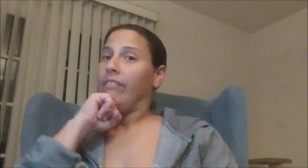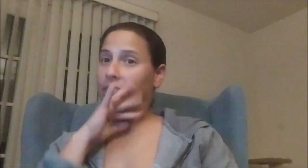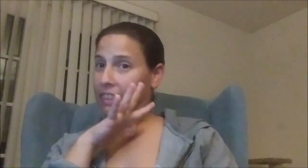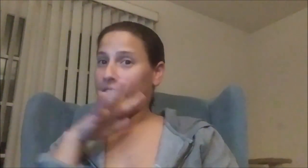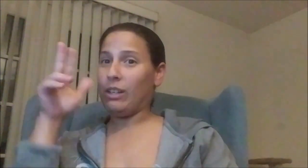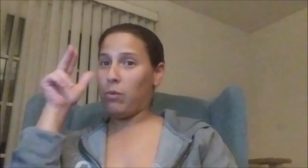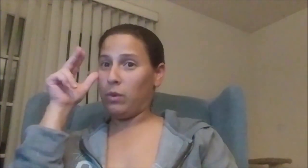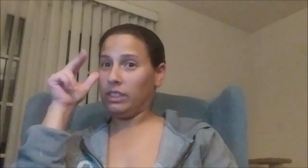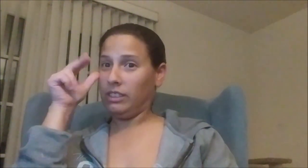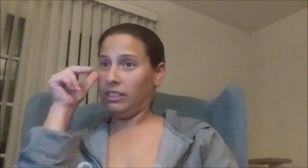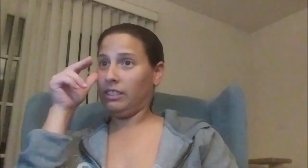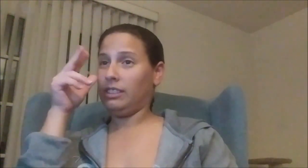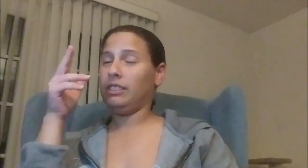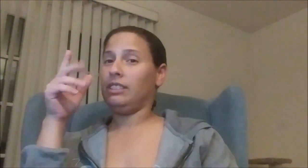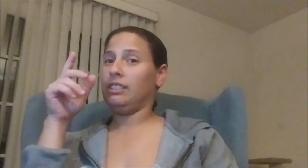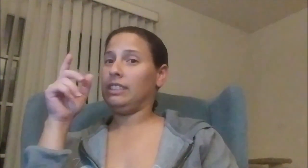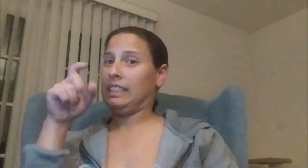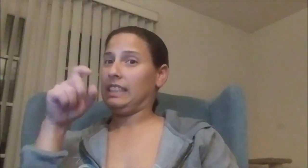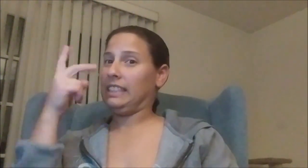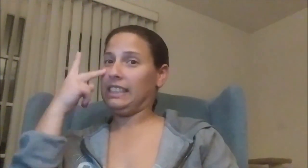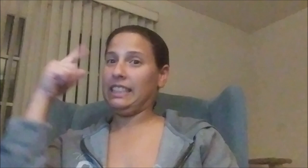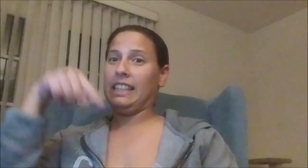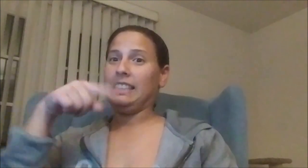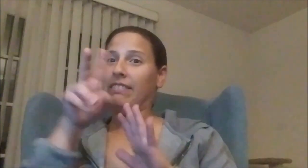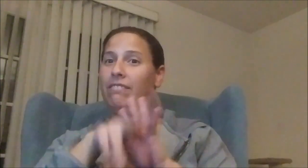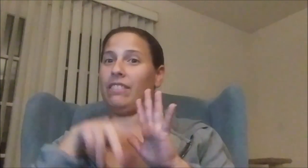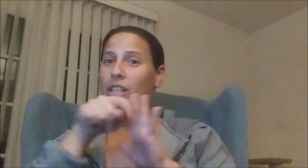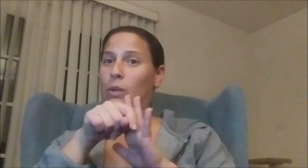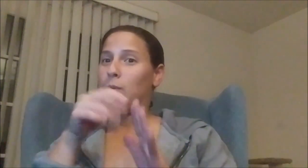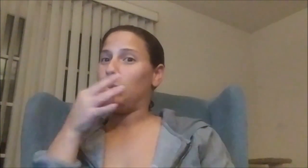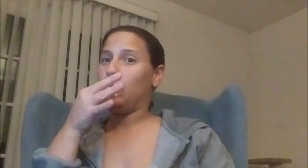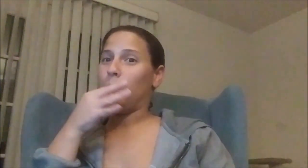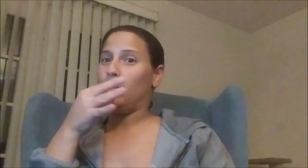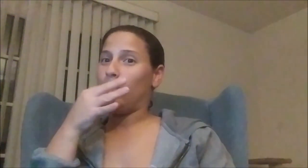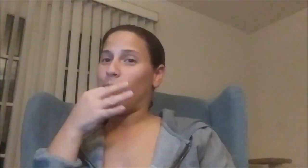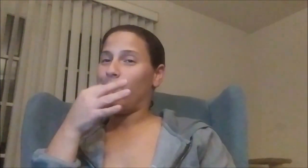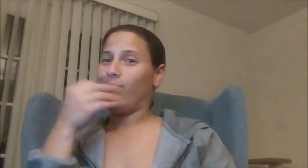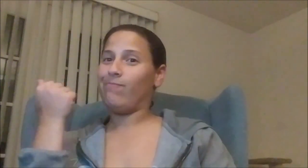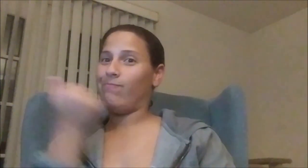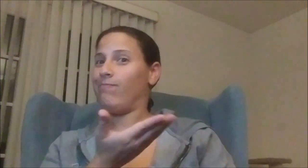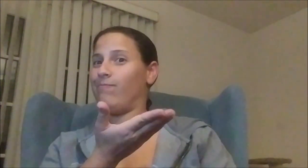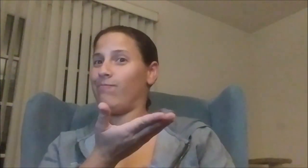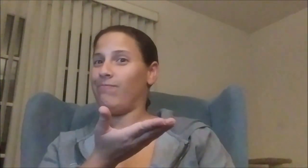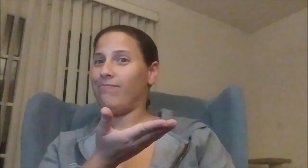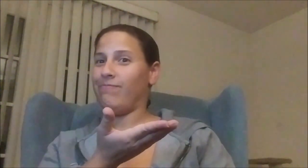Today, really filthy horse... Need to see this video soon, here it goes: